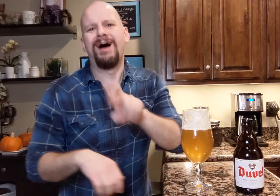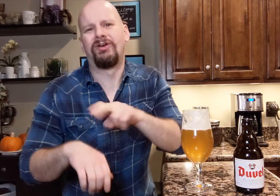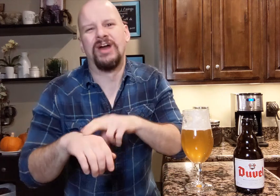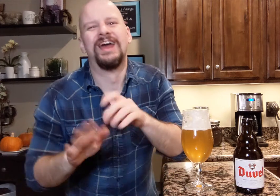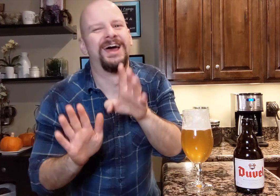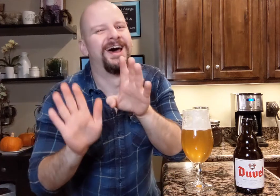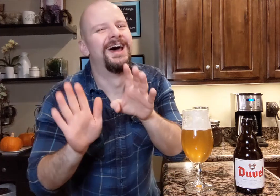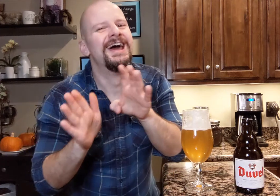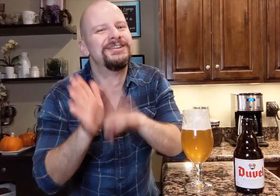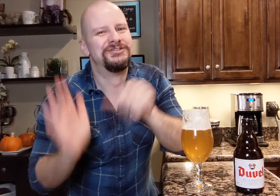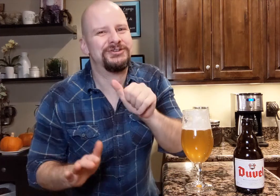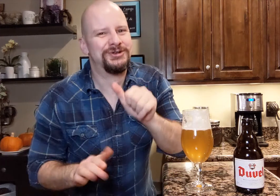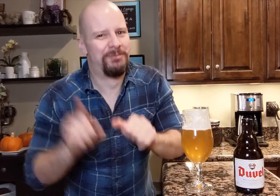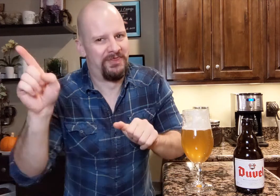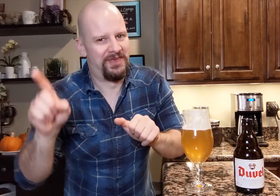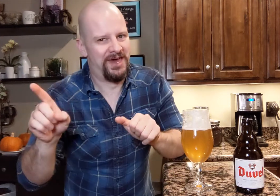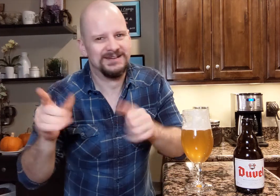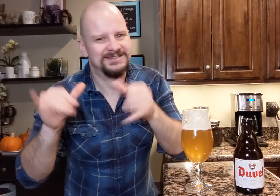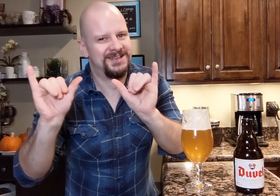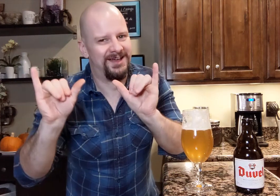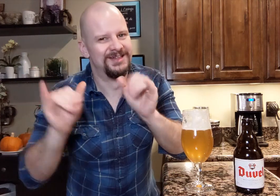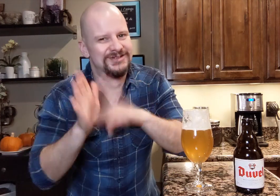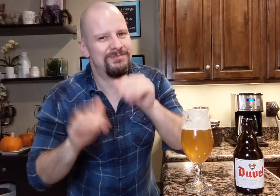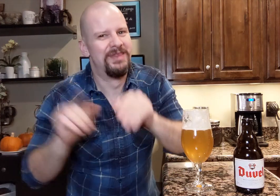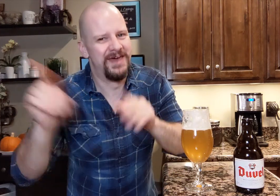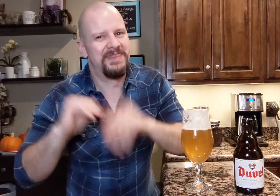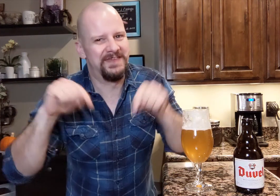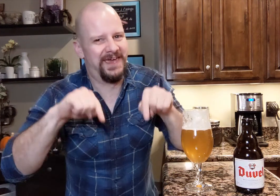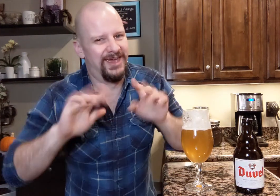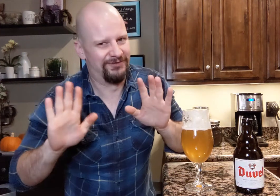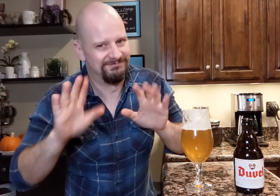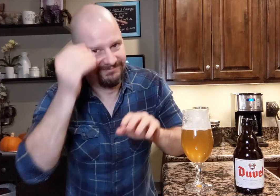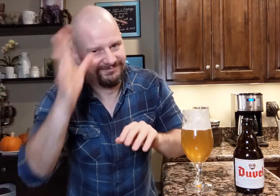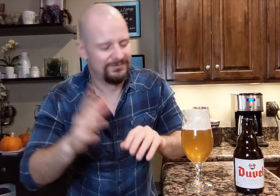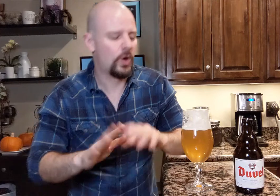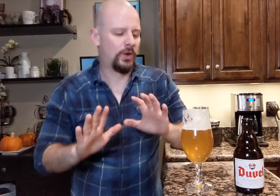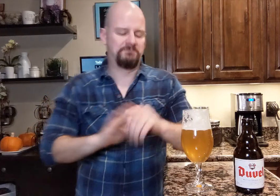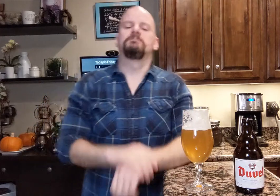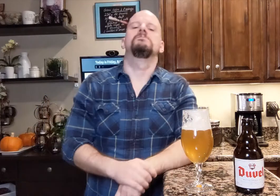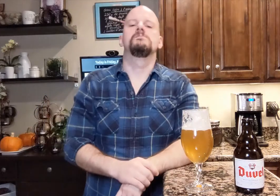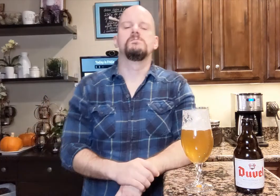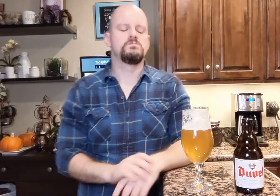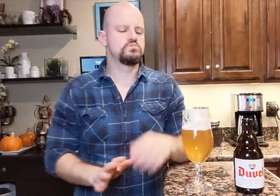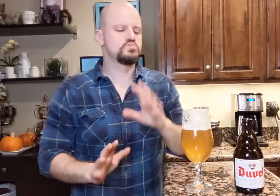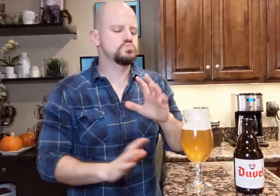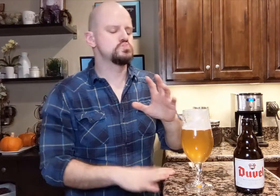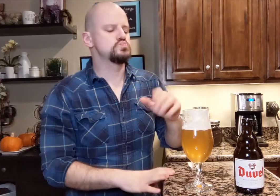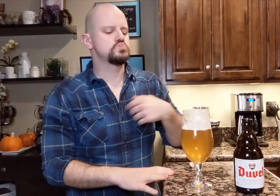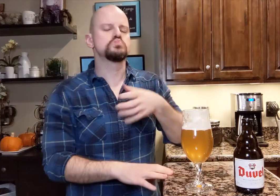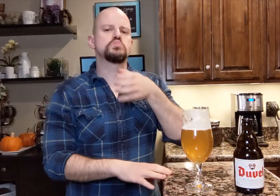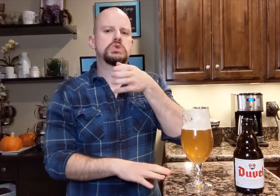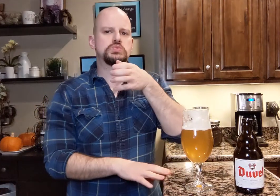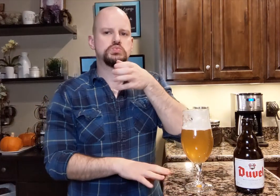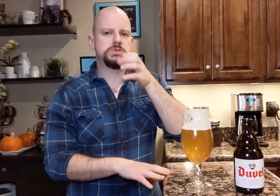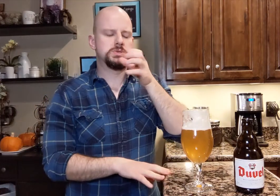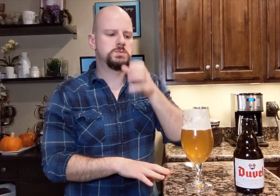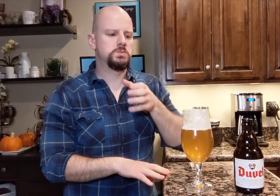Hey, of course, it was cheaper there, still cheaper than here by the way. When I drank it...